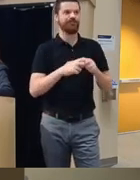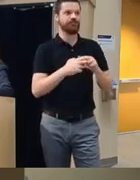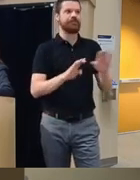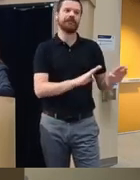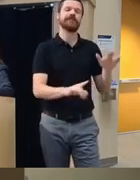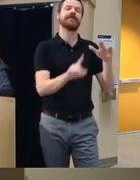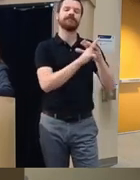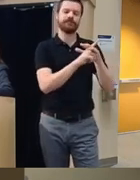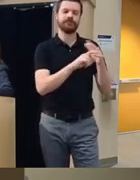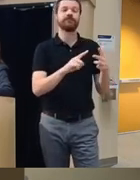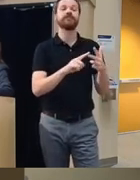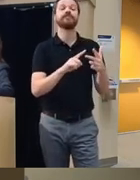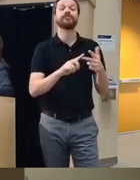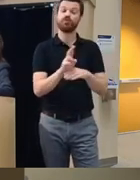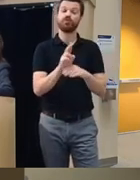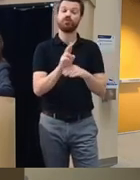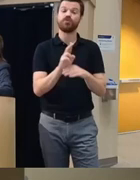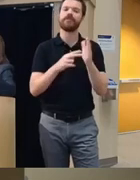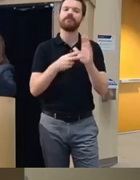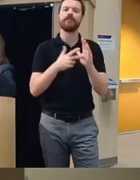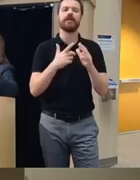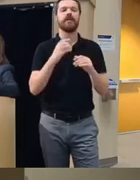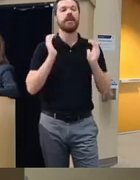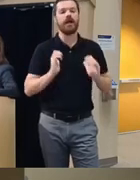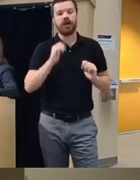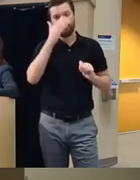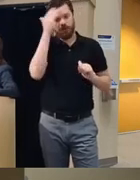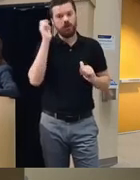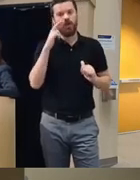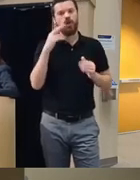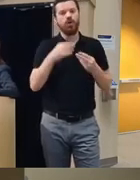technology reduces the possibility of clients forgetting or losing their self monitoring